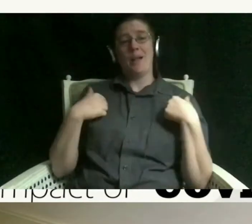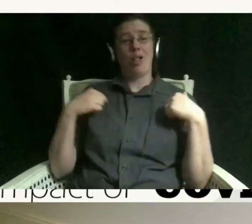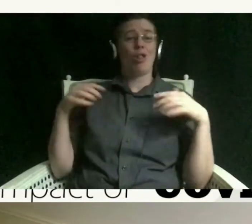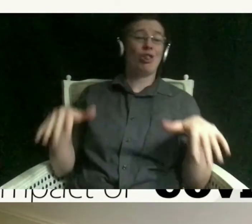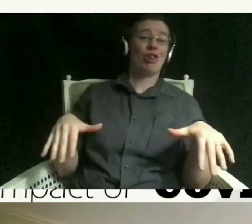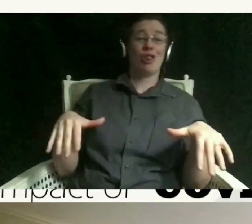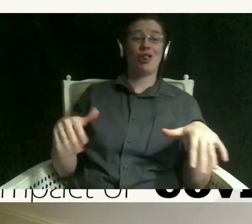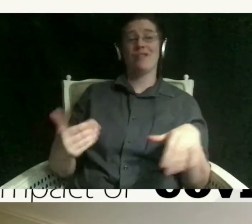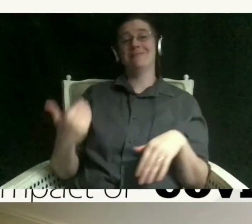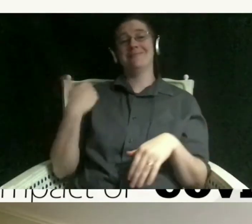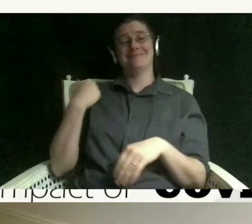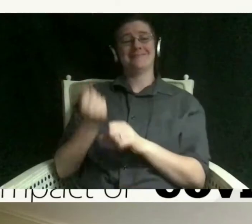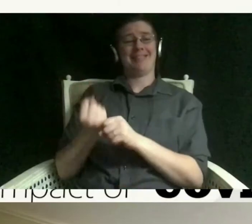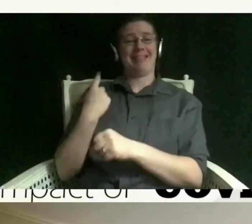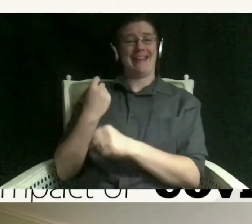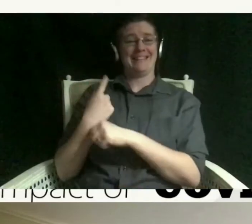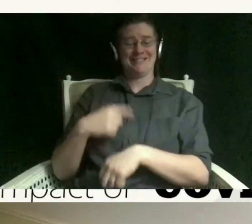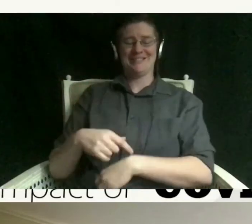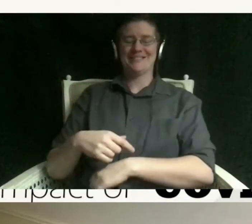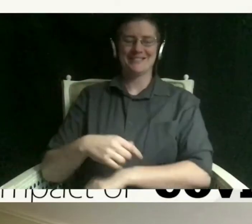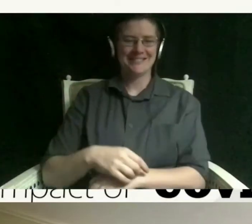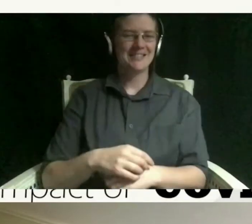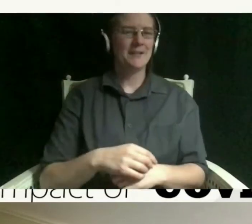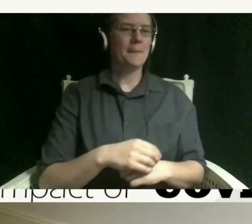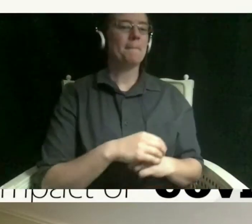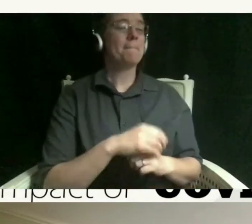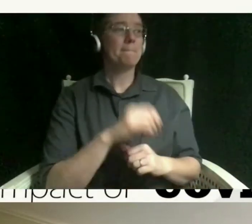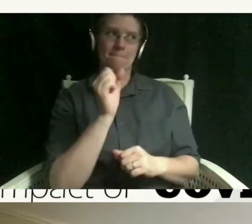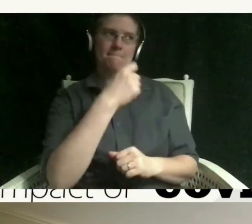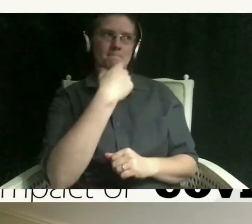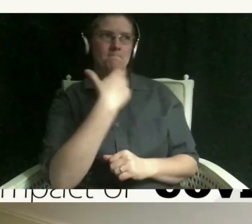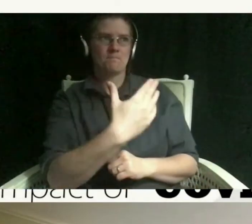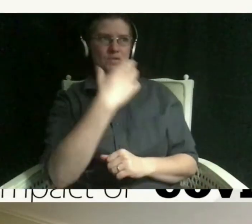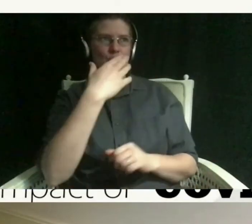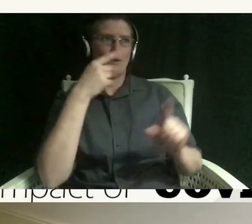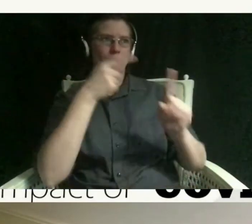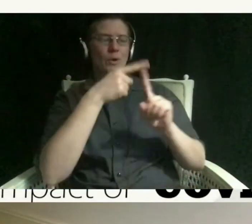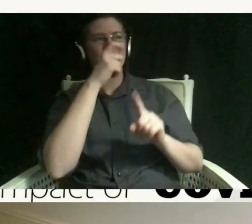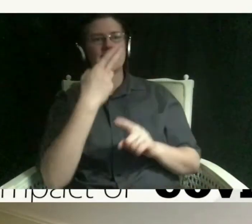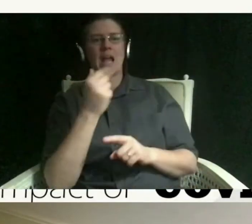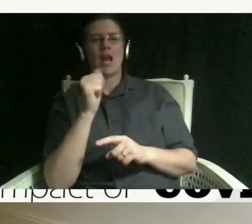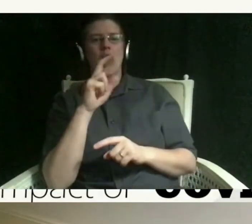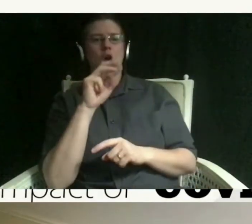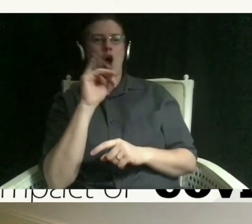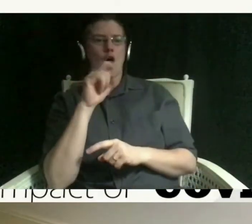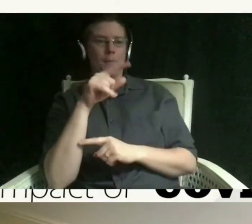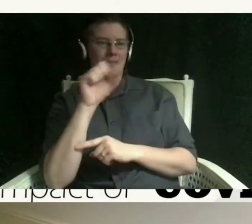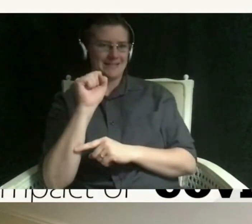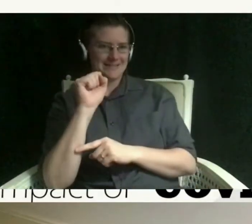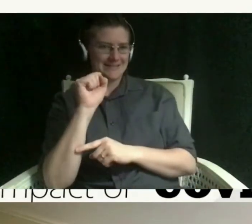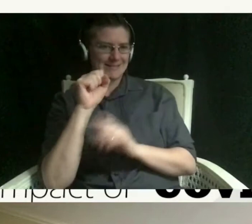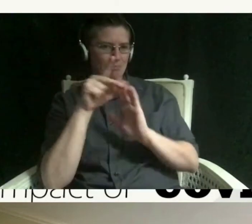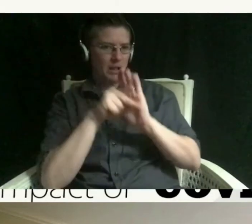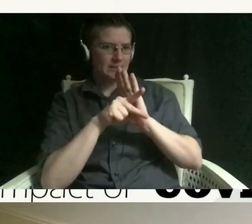i think that's a really good point rohan because the whole harmless policy almost made people not